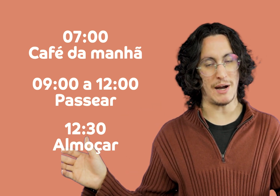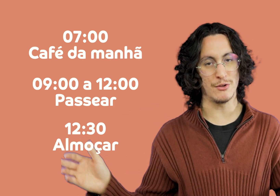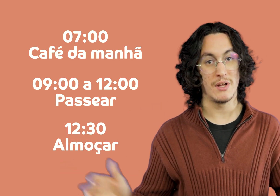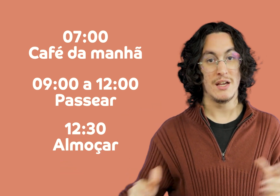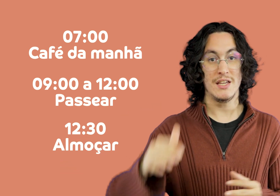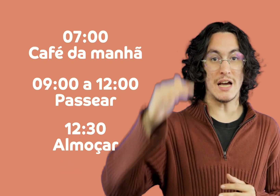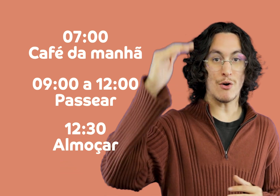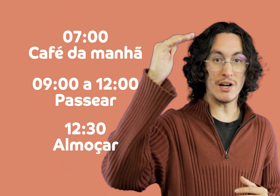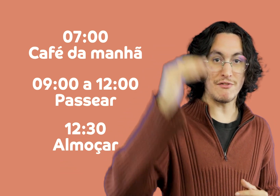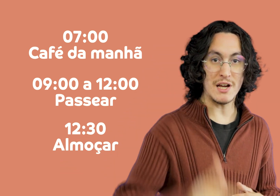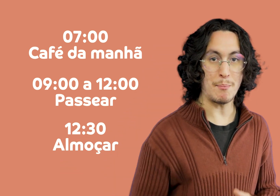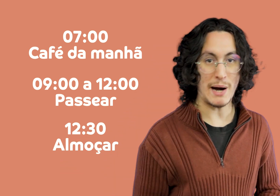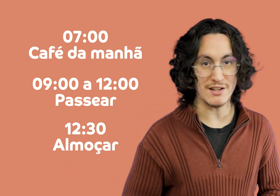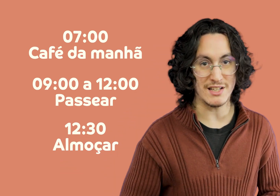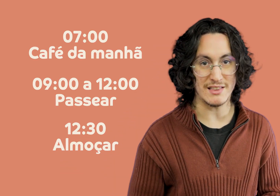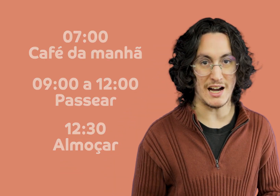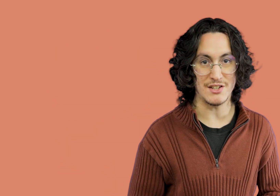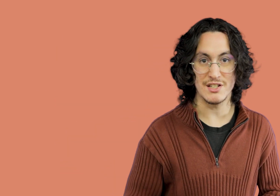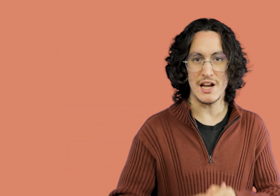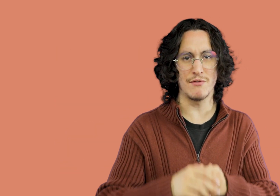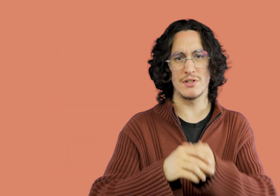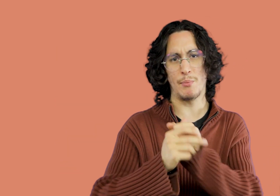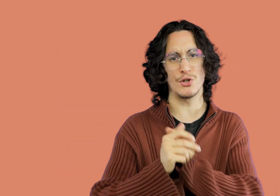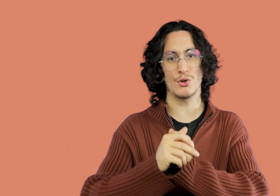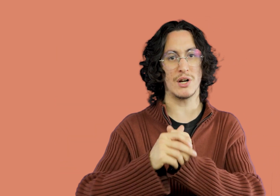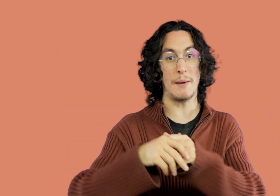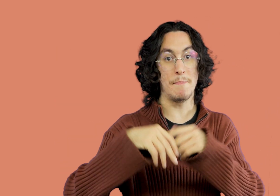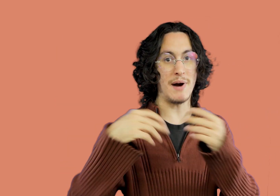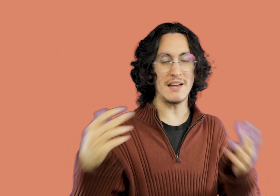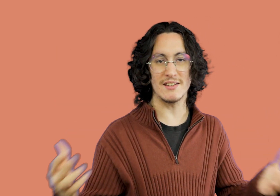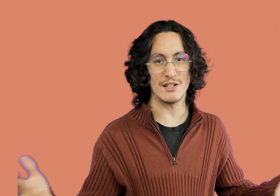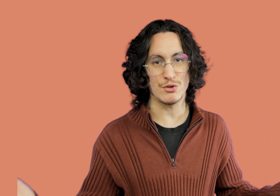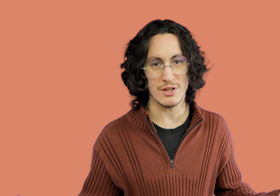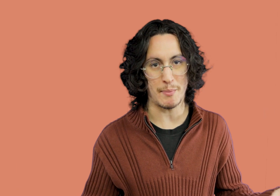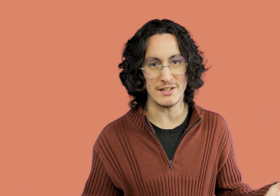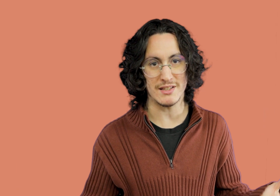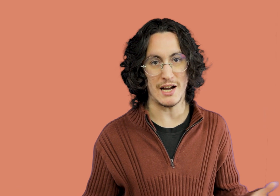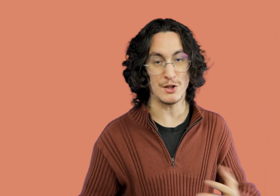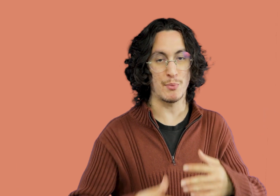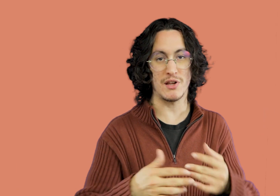center of Gramado and now it comes in the afternoon and then you can put more attractions in the